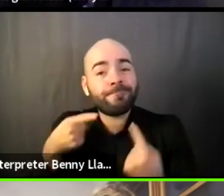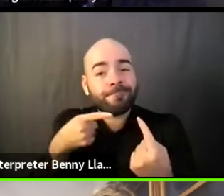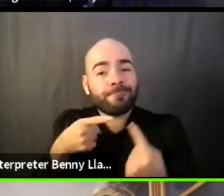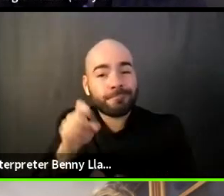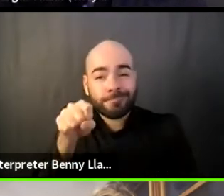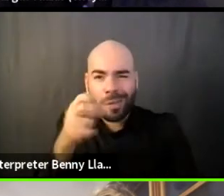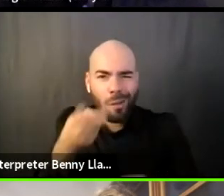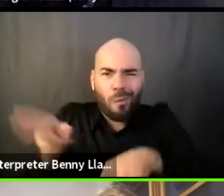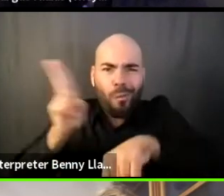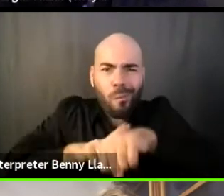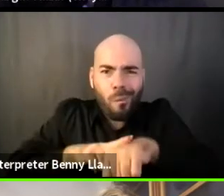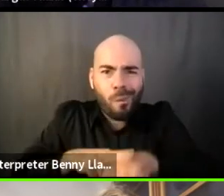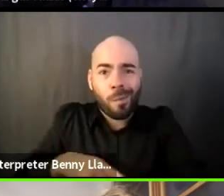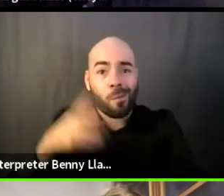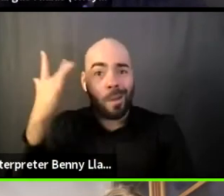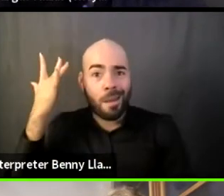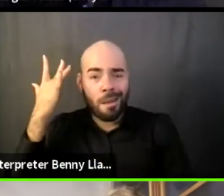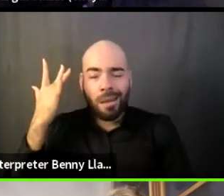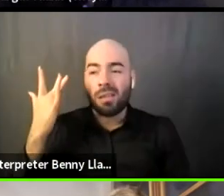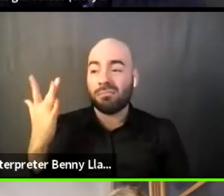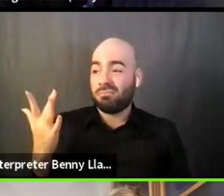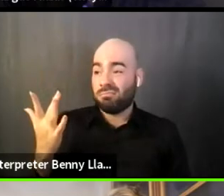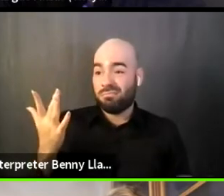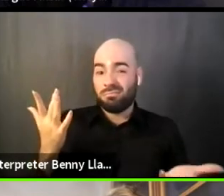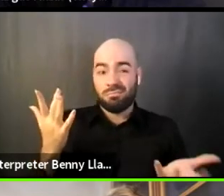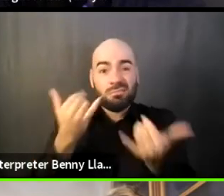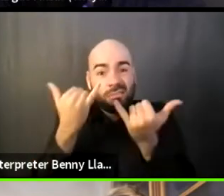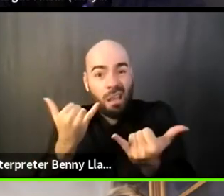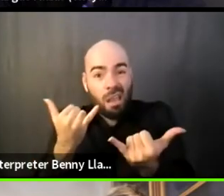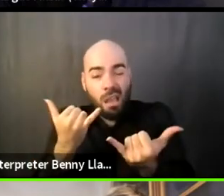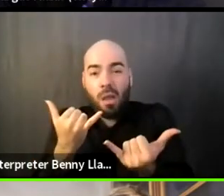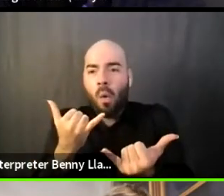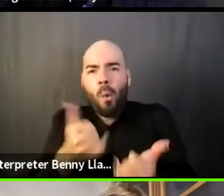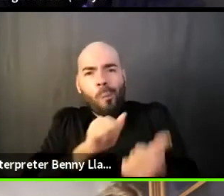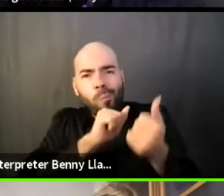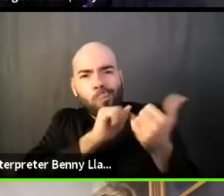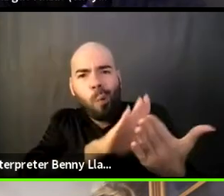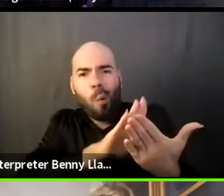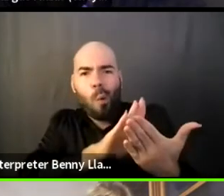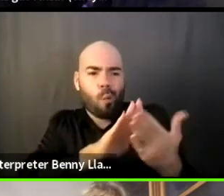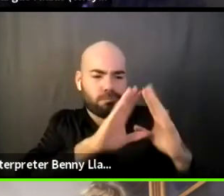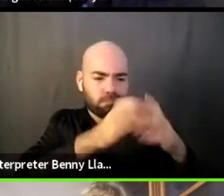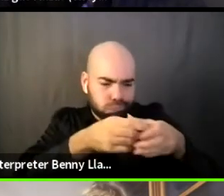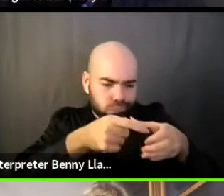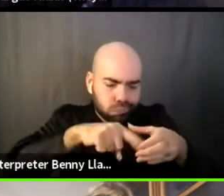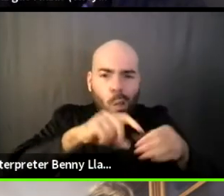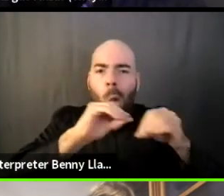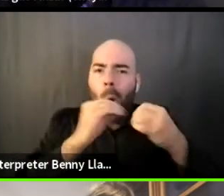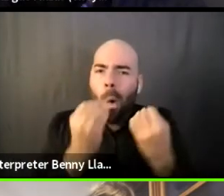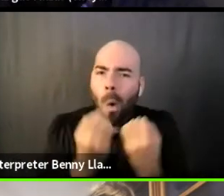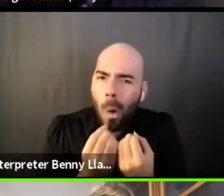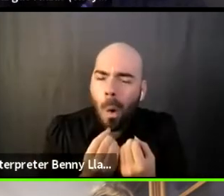because as we've come at this from our organizational standpoint with our staff